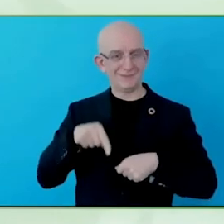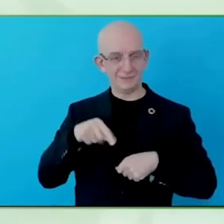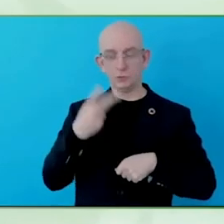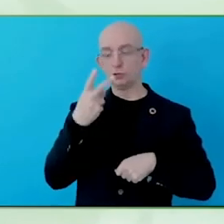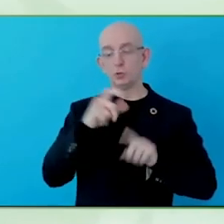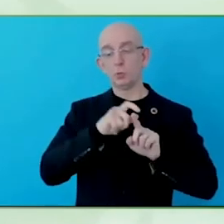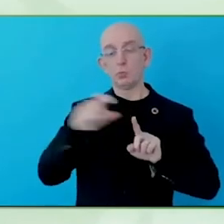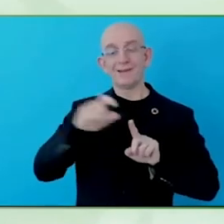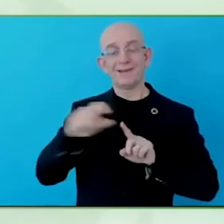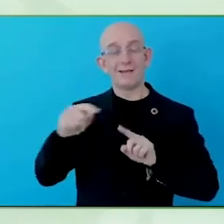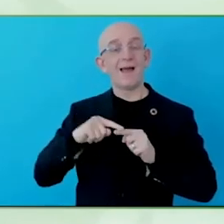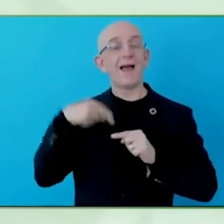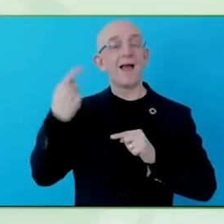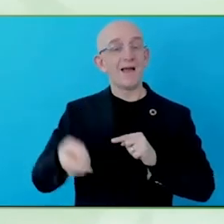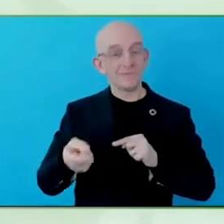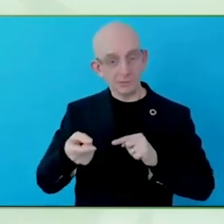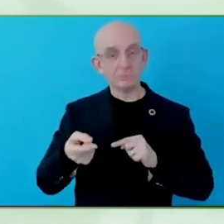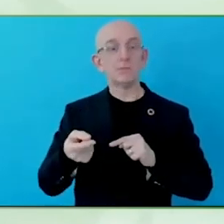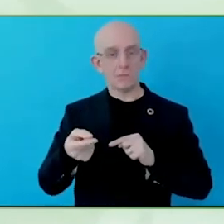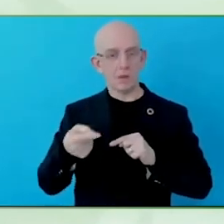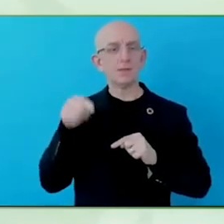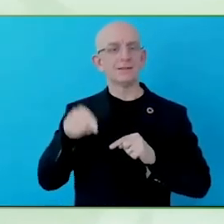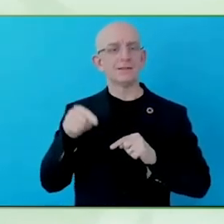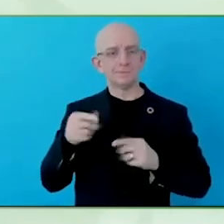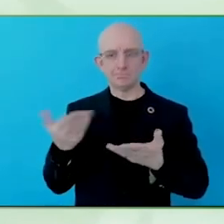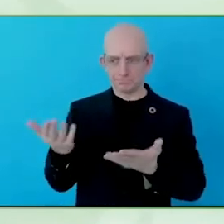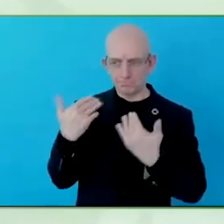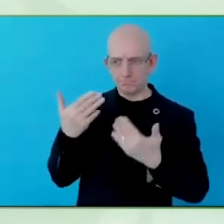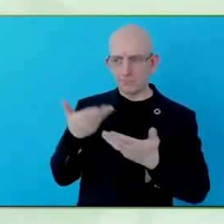to what we do on a global level, to a national level, and since the